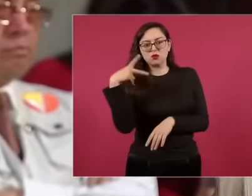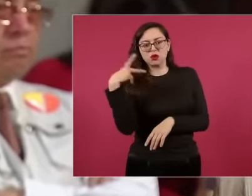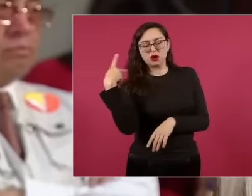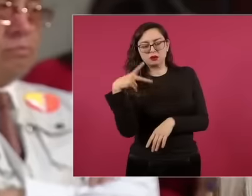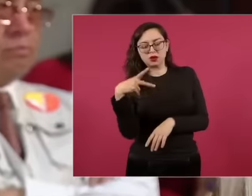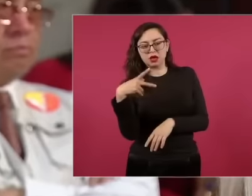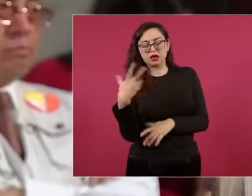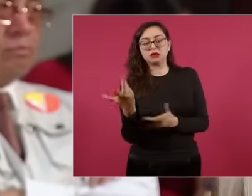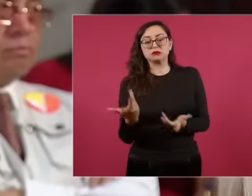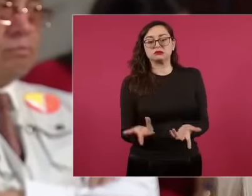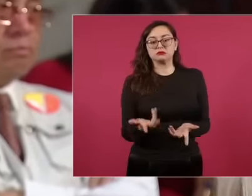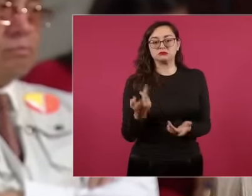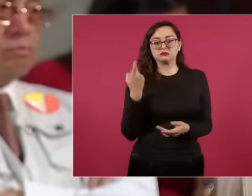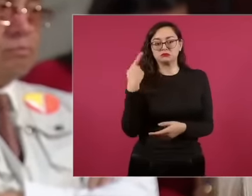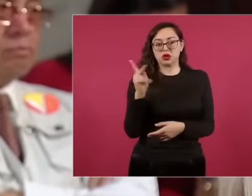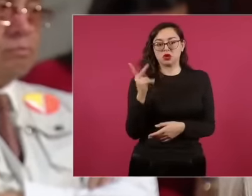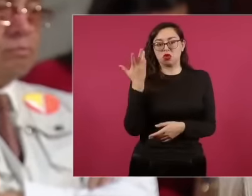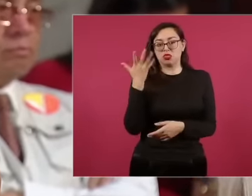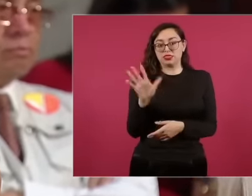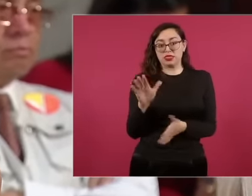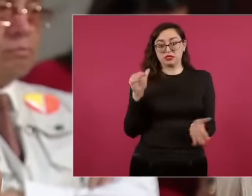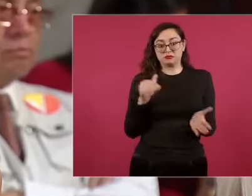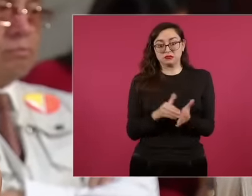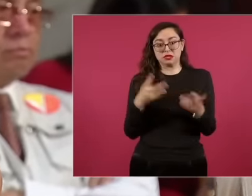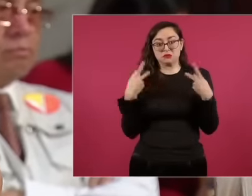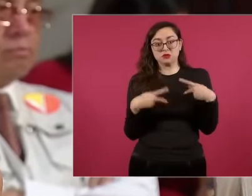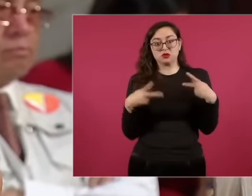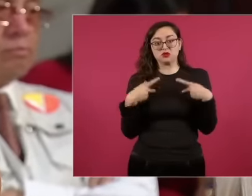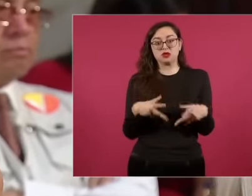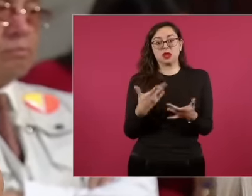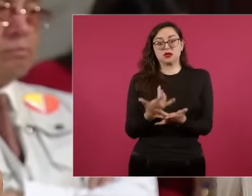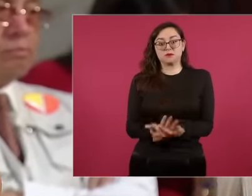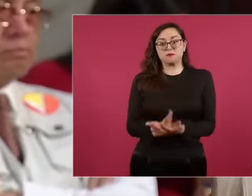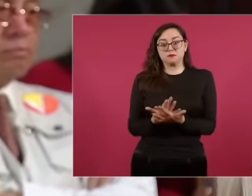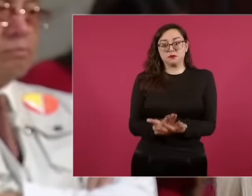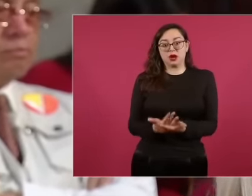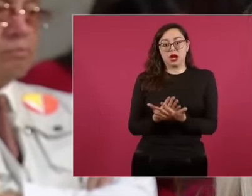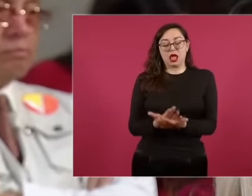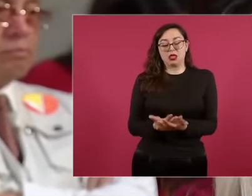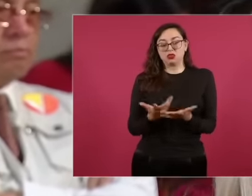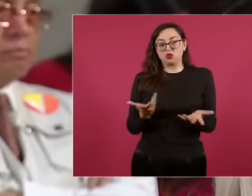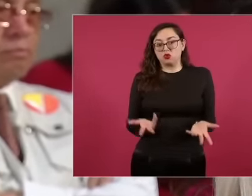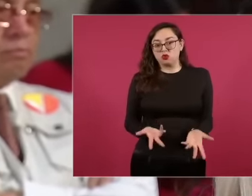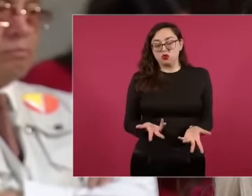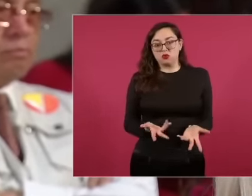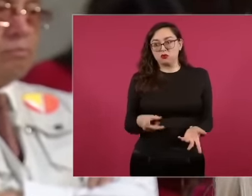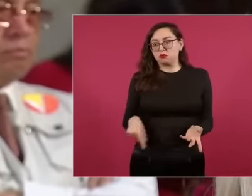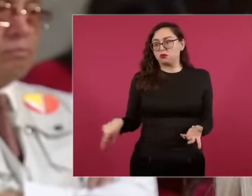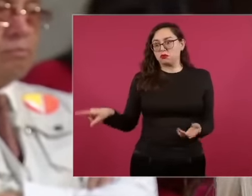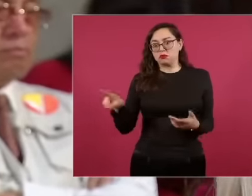but they left 10,000 cases pending there that are like in Limbo because the people took the